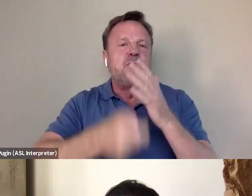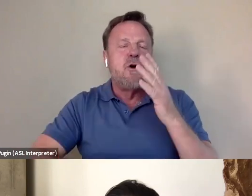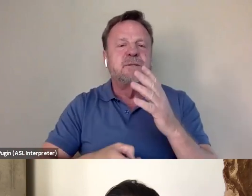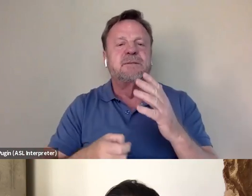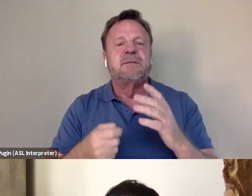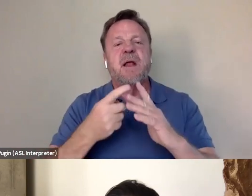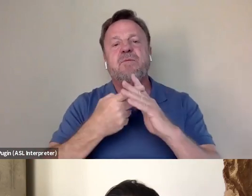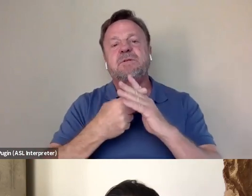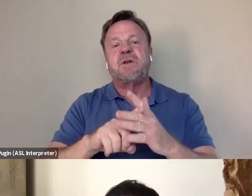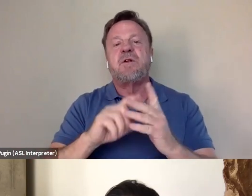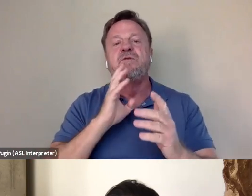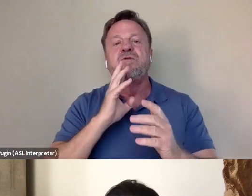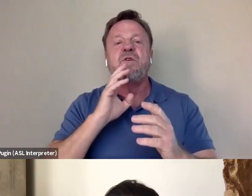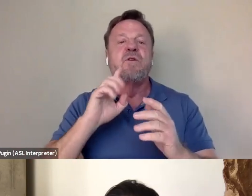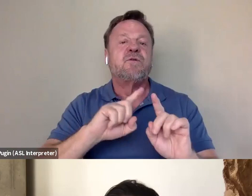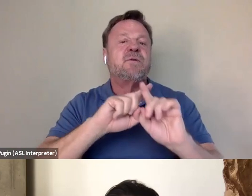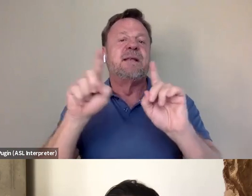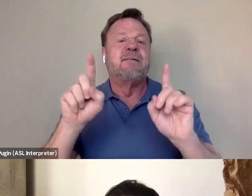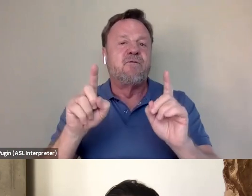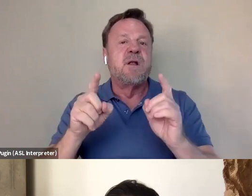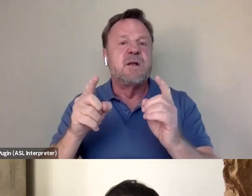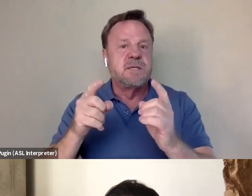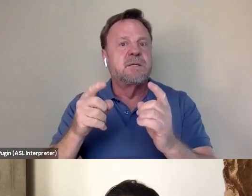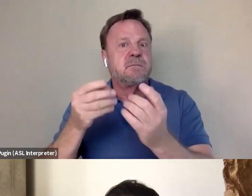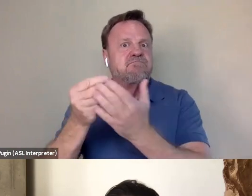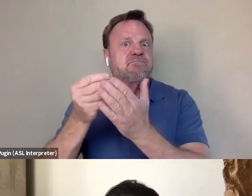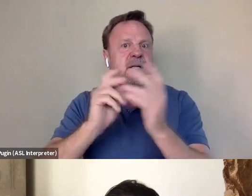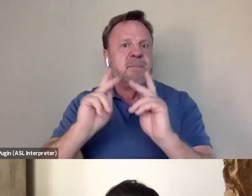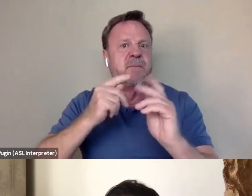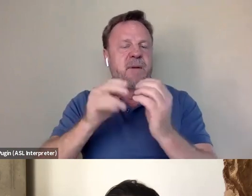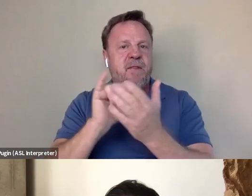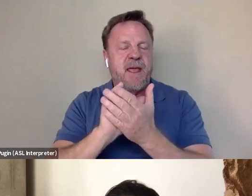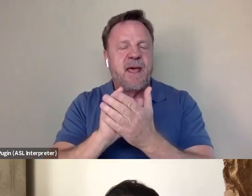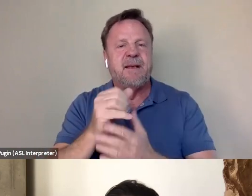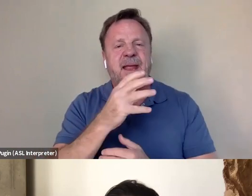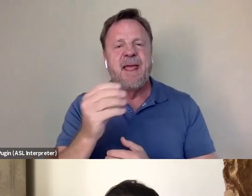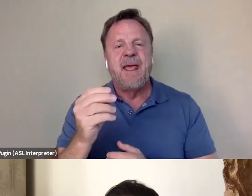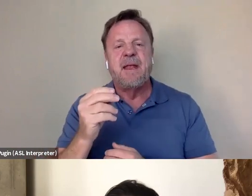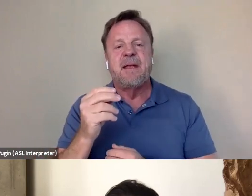to, you know, different funders about it. And I would say, you know, ESPN,